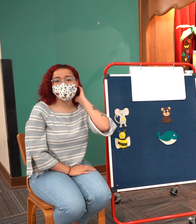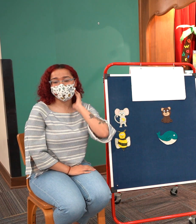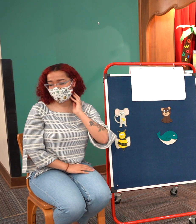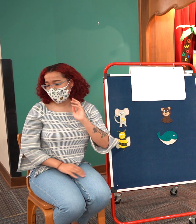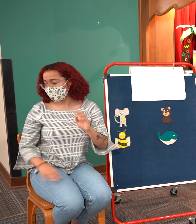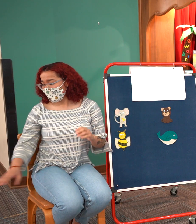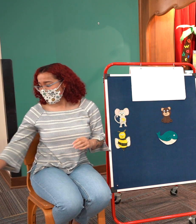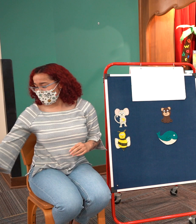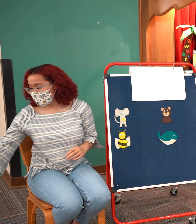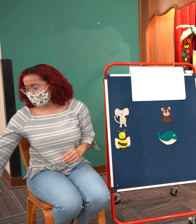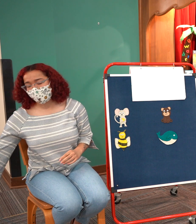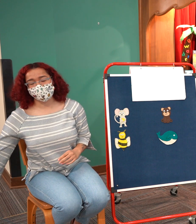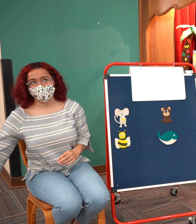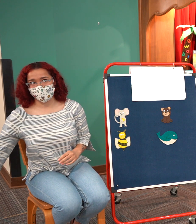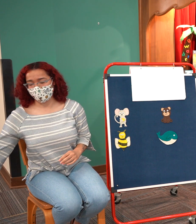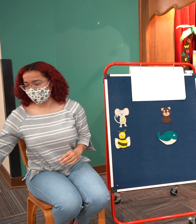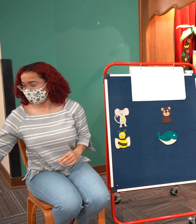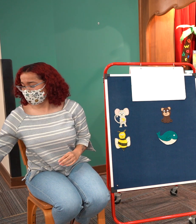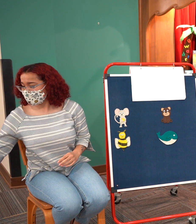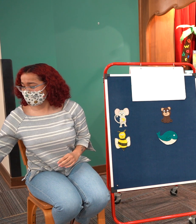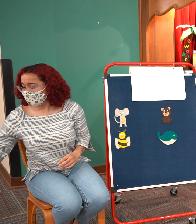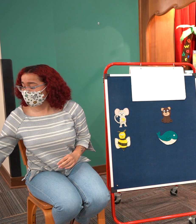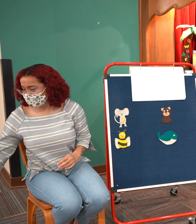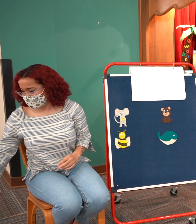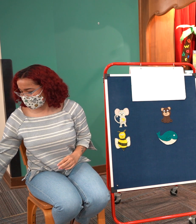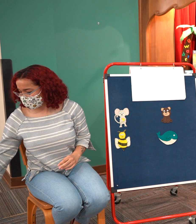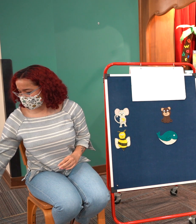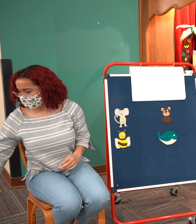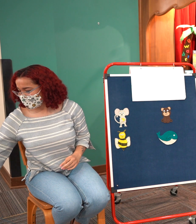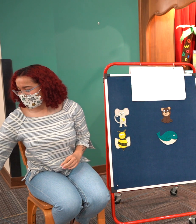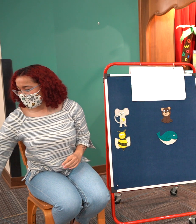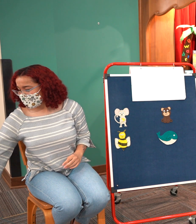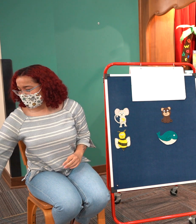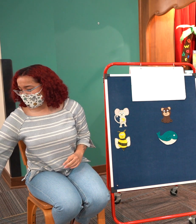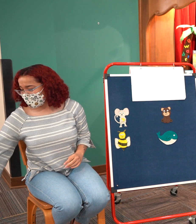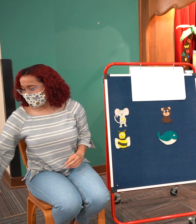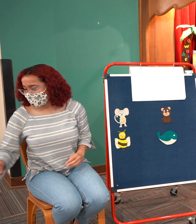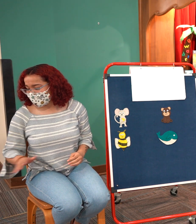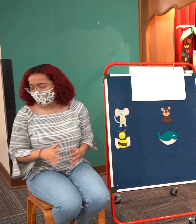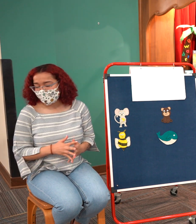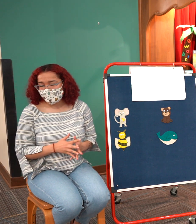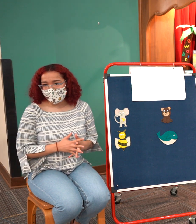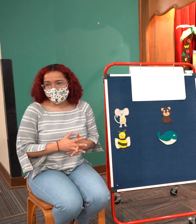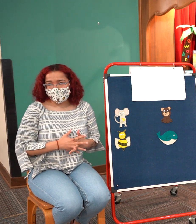first story i think with that we'll move on to our flannel activity and this is all about how you can be a community helper right so this flannel is about sharing